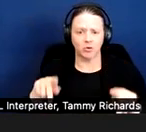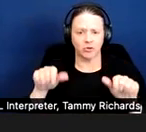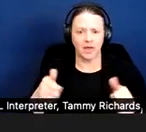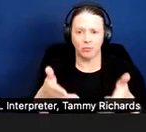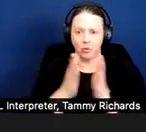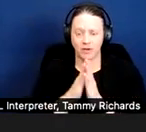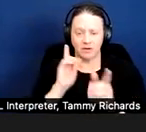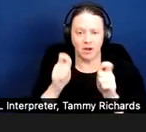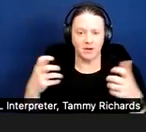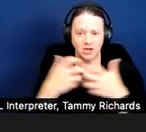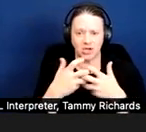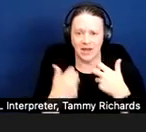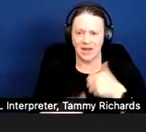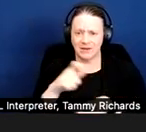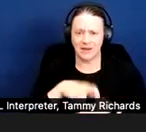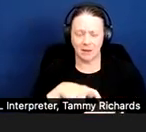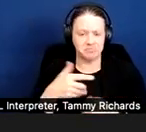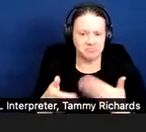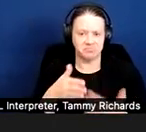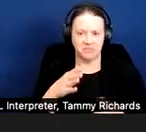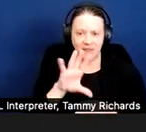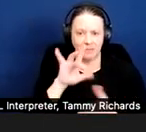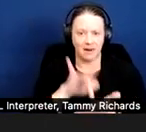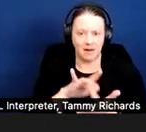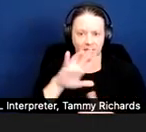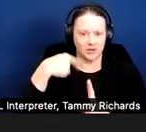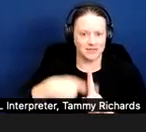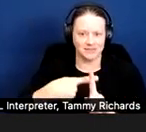It doesn't matter that she was already in the middle of her lease.